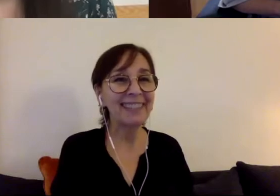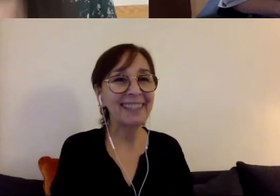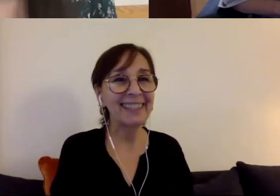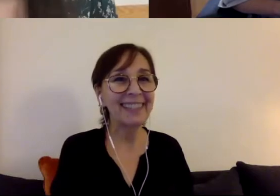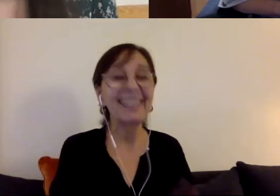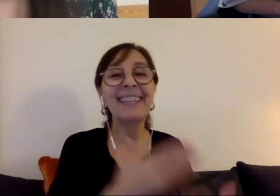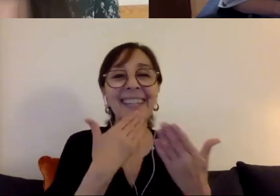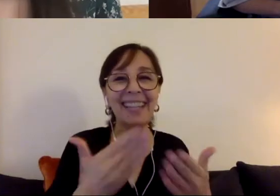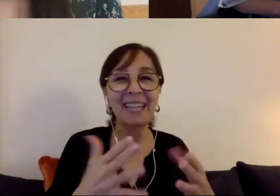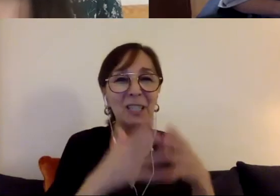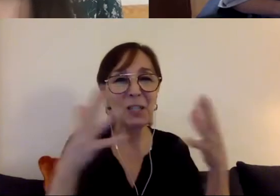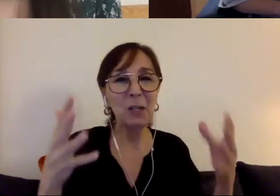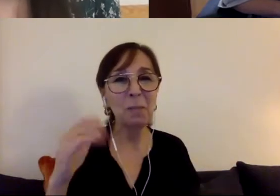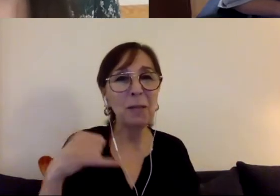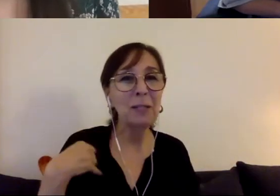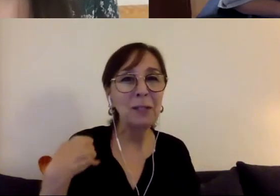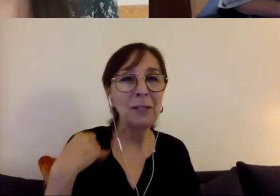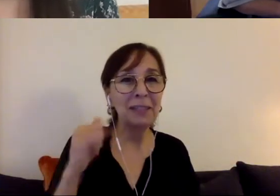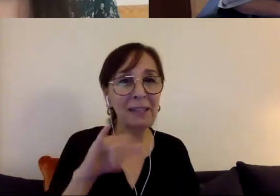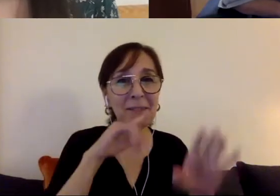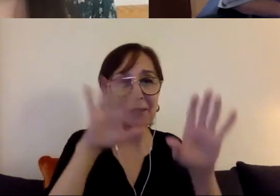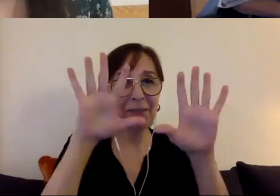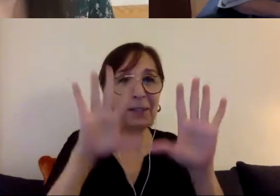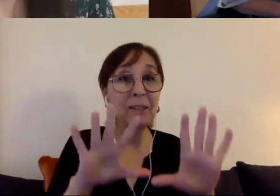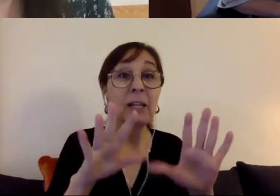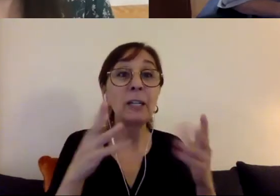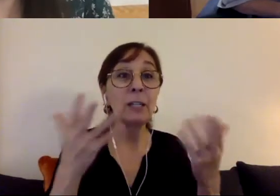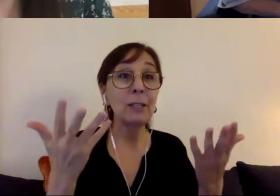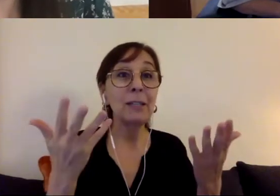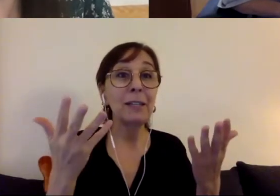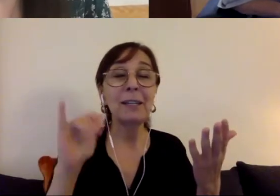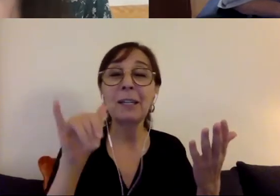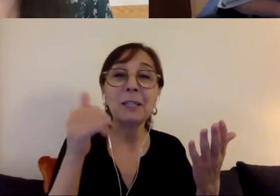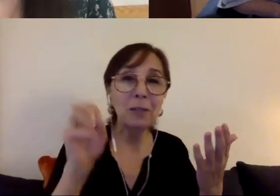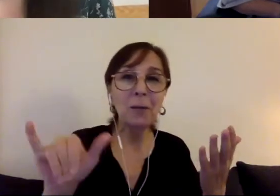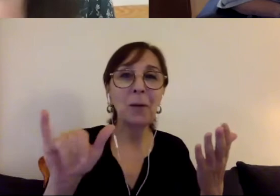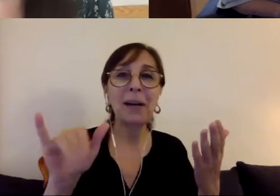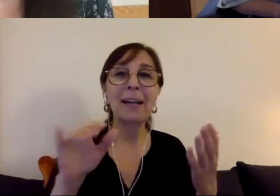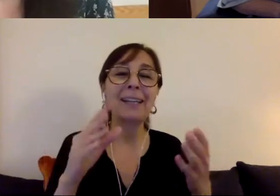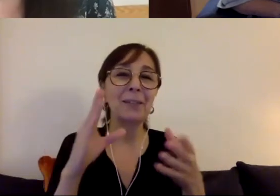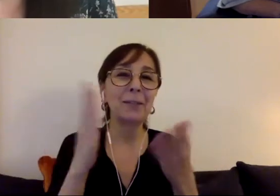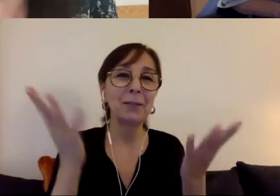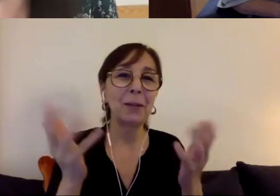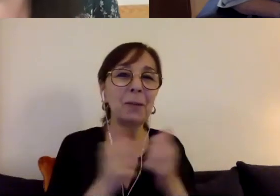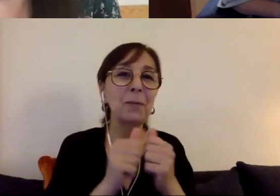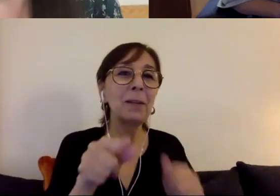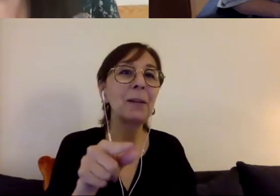Thank you so much, Judy, that was really wonderful. It's a joy to speak with you. Thank